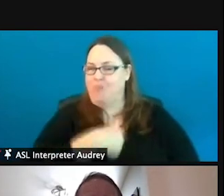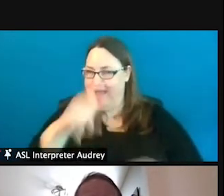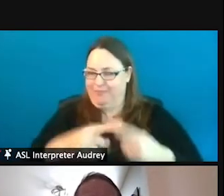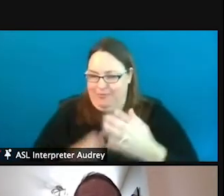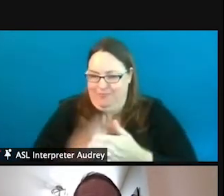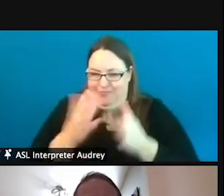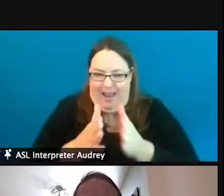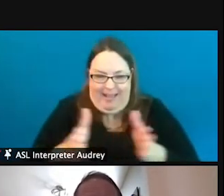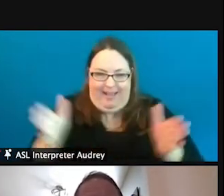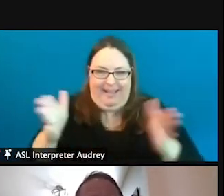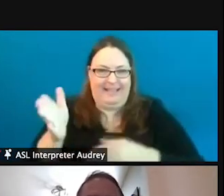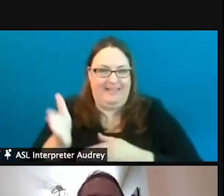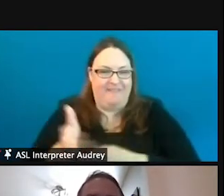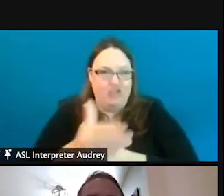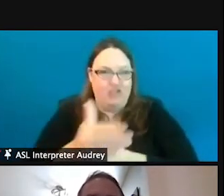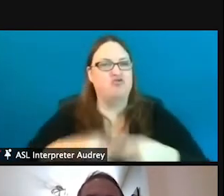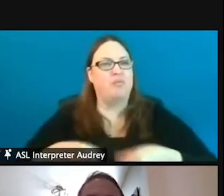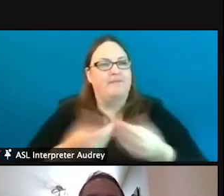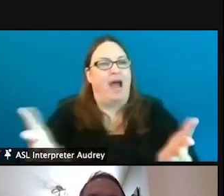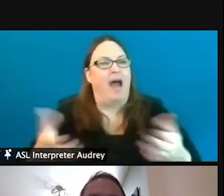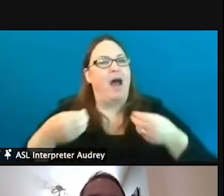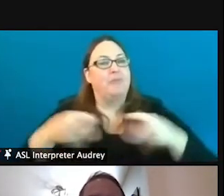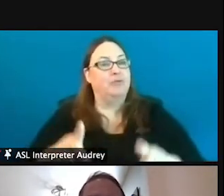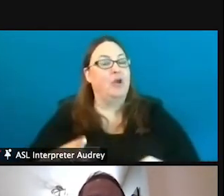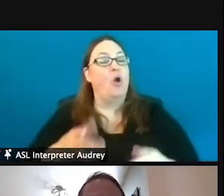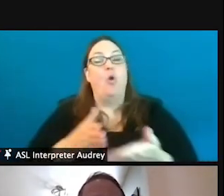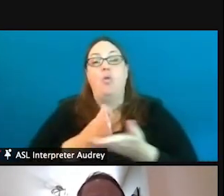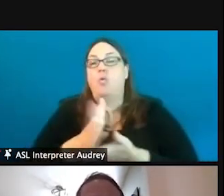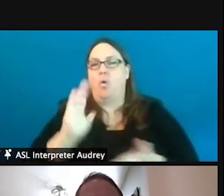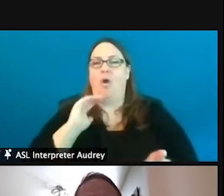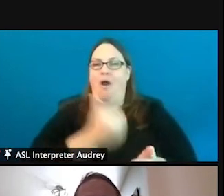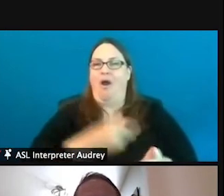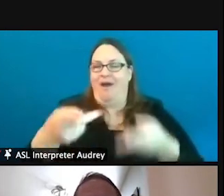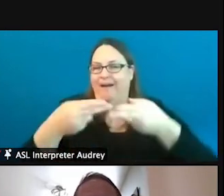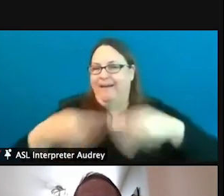to provide those opportunities. And one way we do that is through our hatchery system.